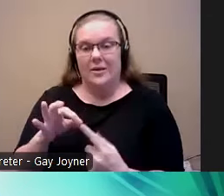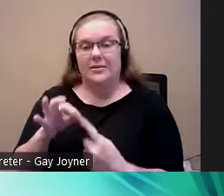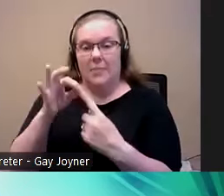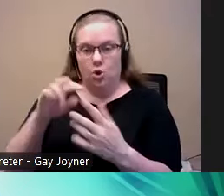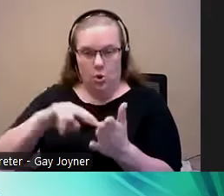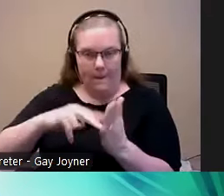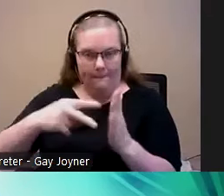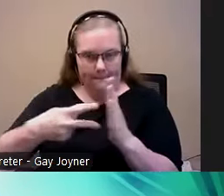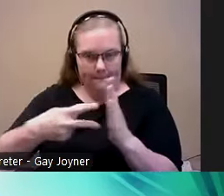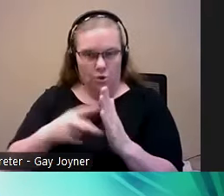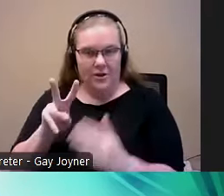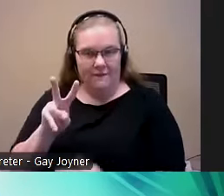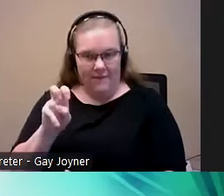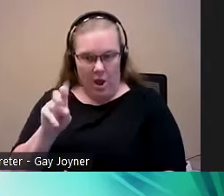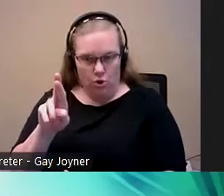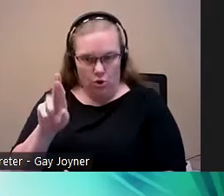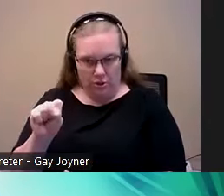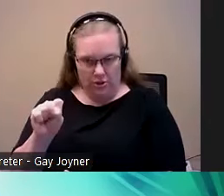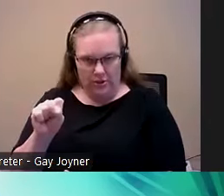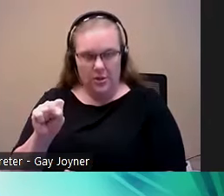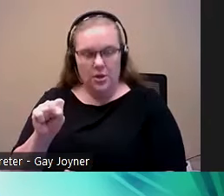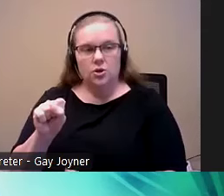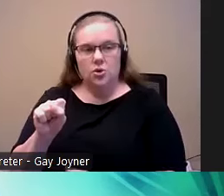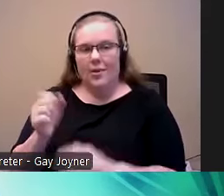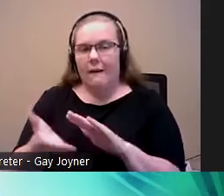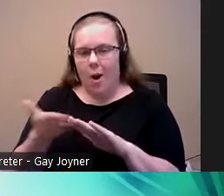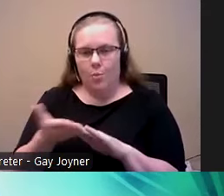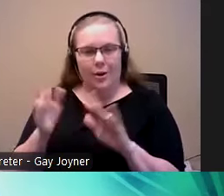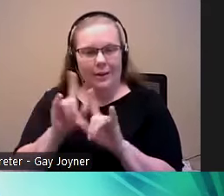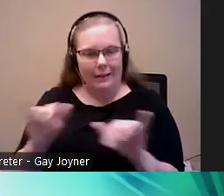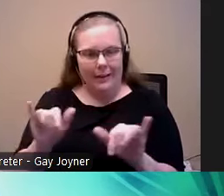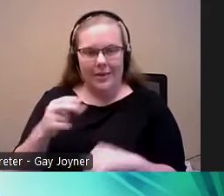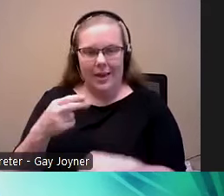These operate like HCV's in that the voucher holder is paying 30% of their